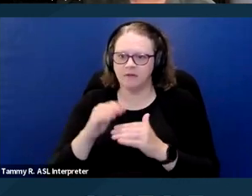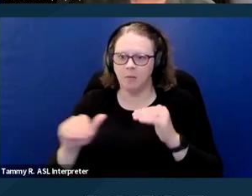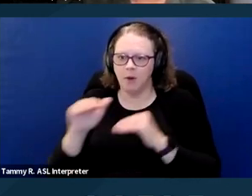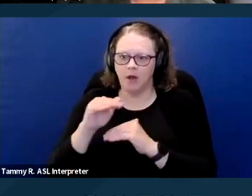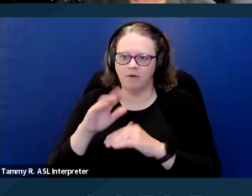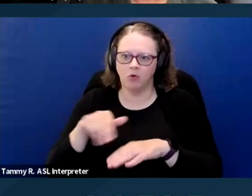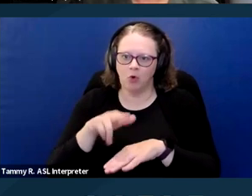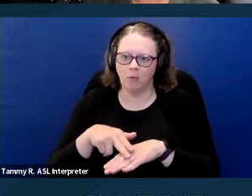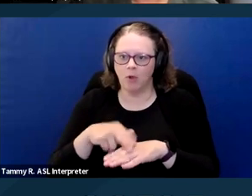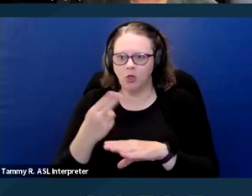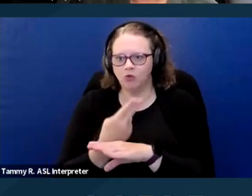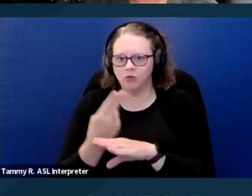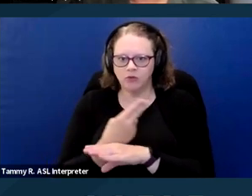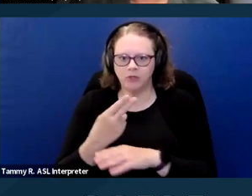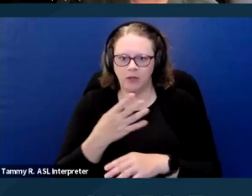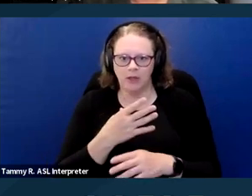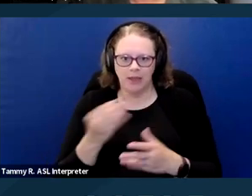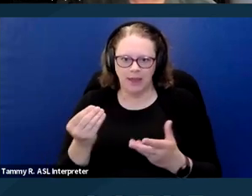for those kinds of damages. Next slide.